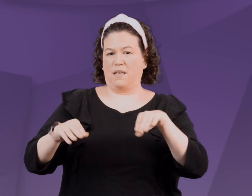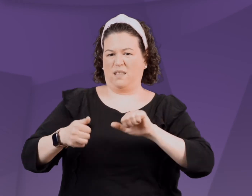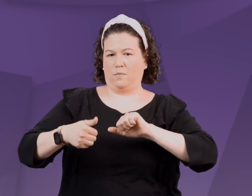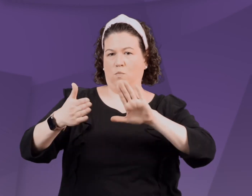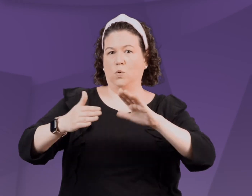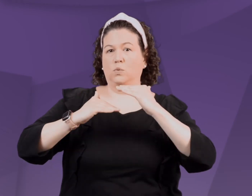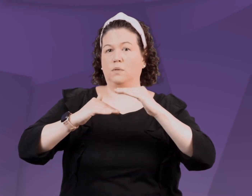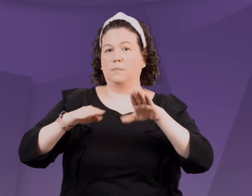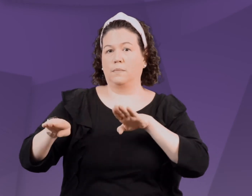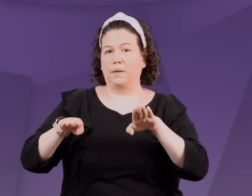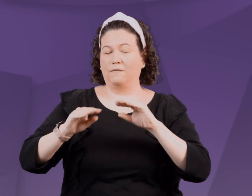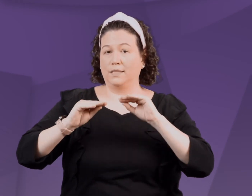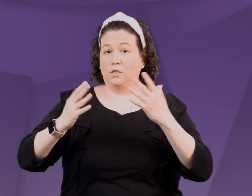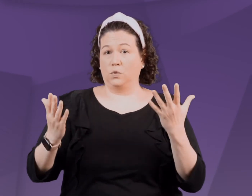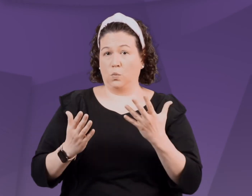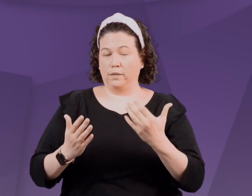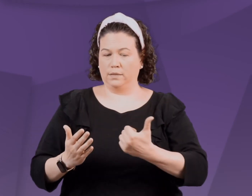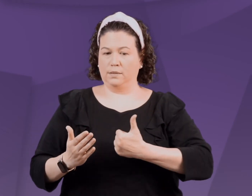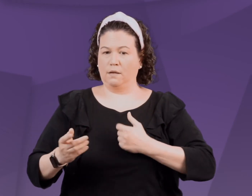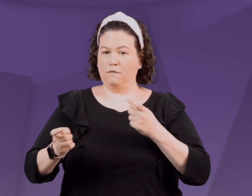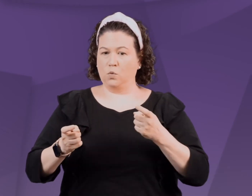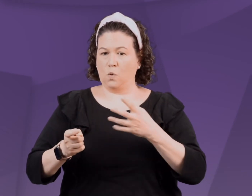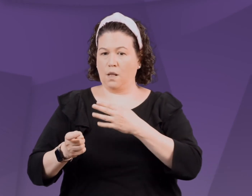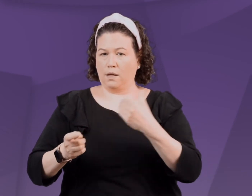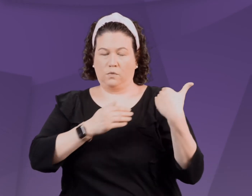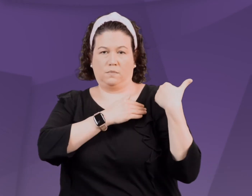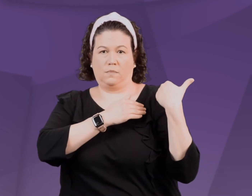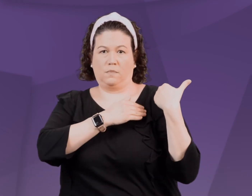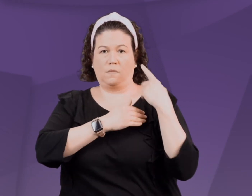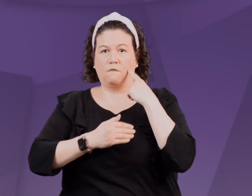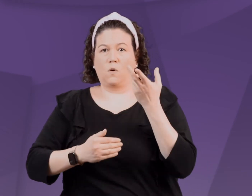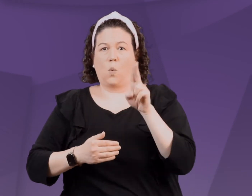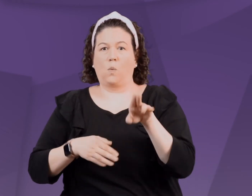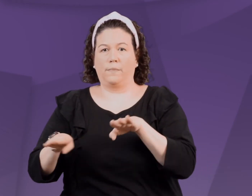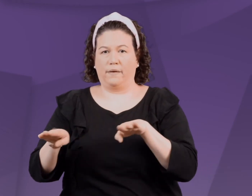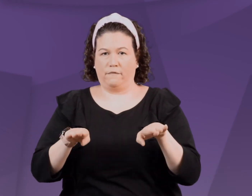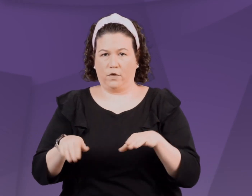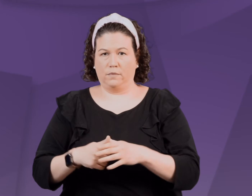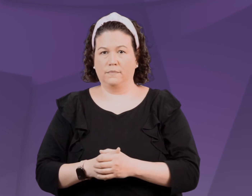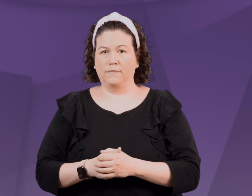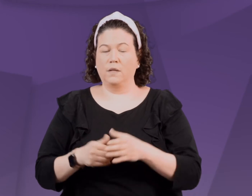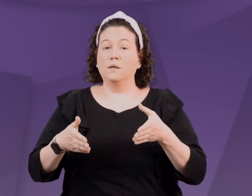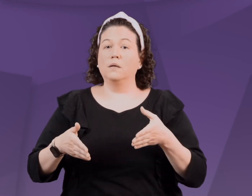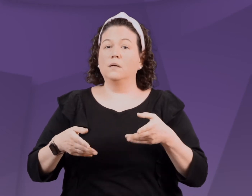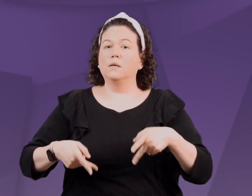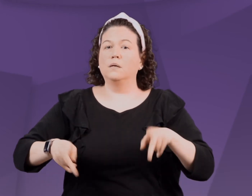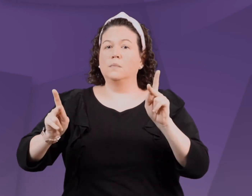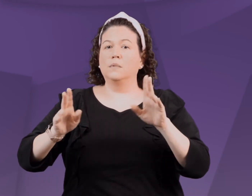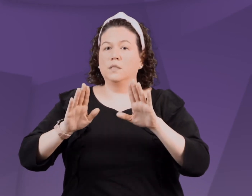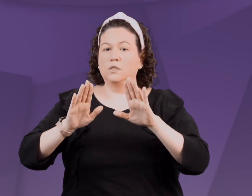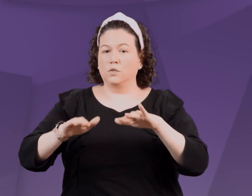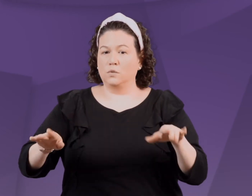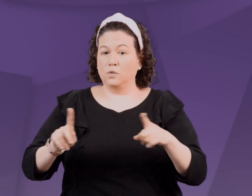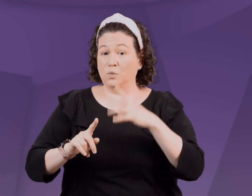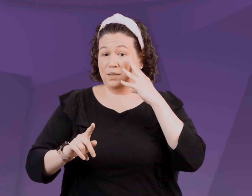This method of limiting children's behavior teaches them self control and responsibility for their own behavior by allowing them